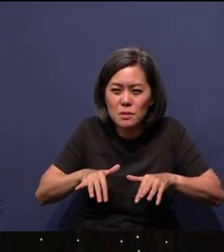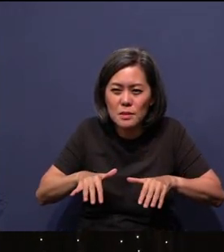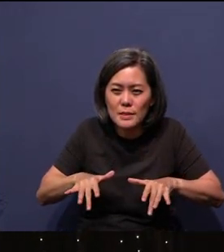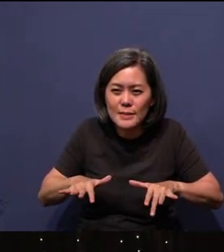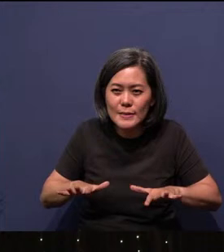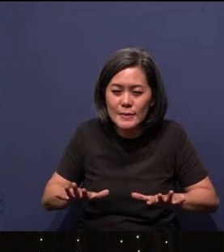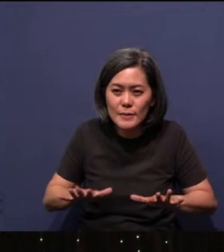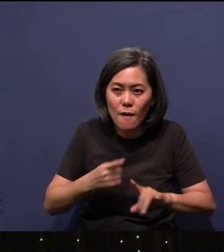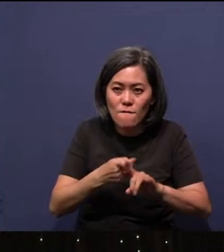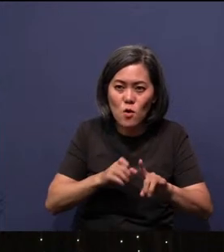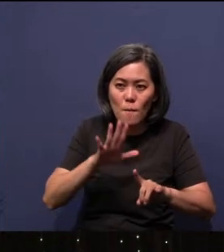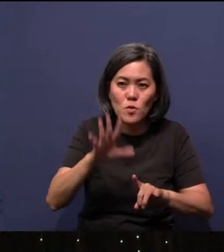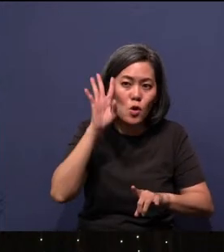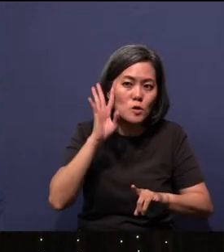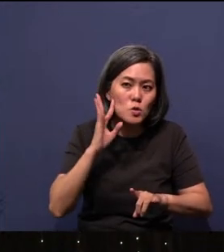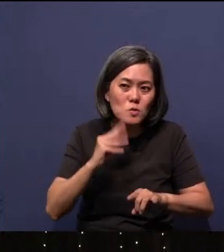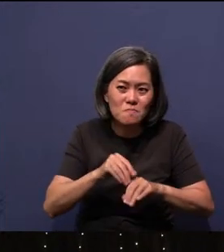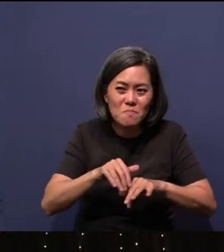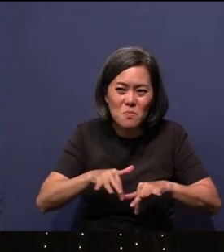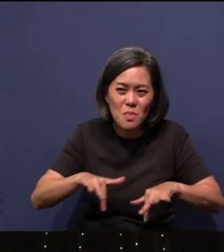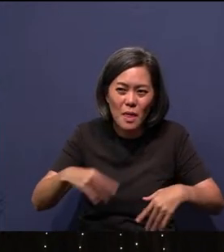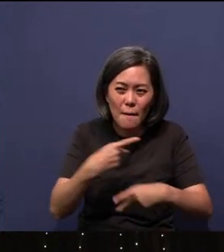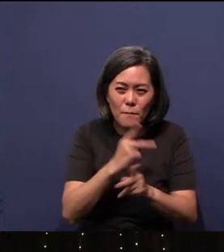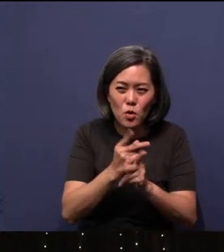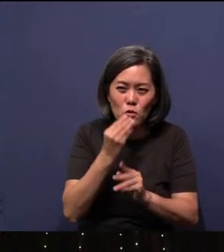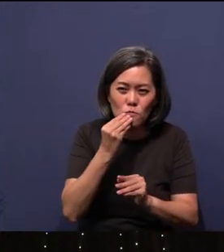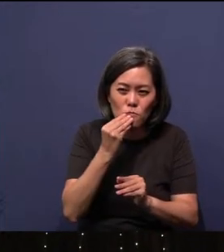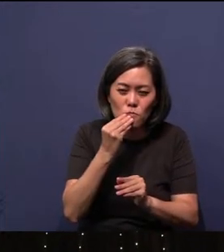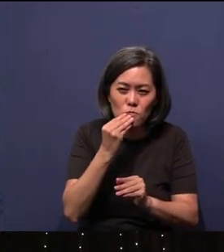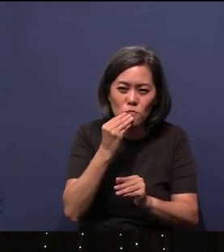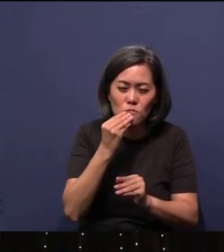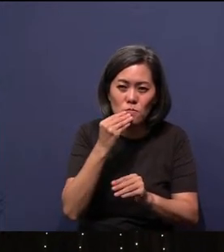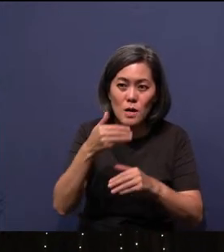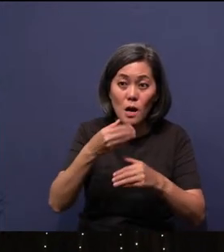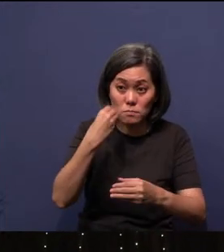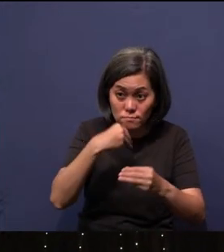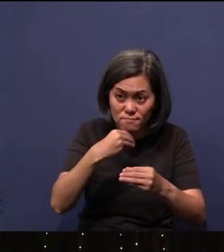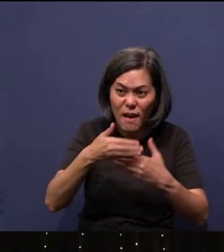from your sweat, it will produce food to eat. And after you eat, after a while, when your